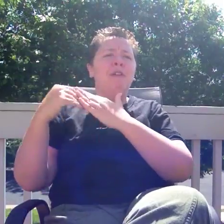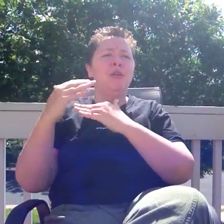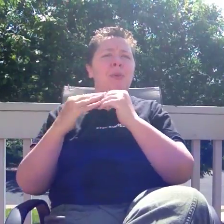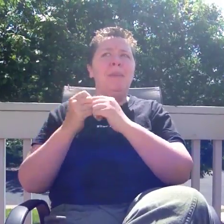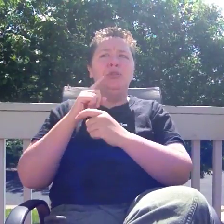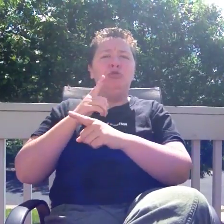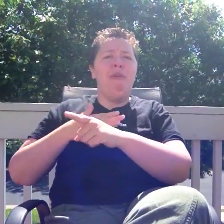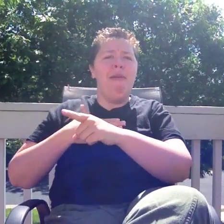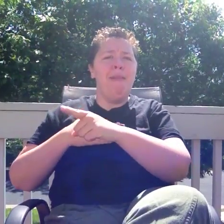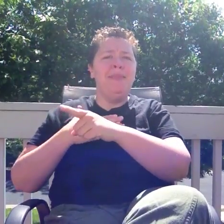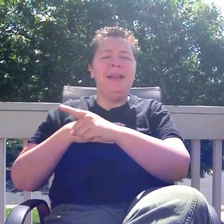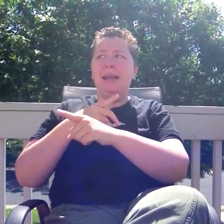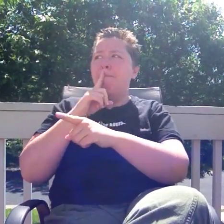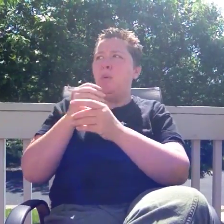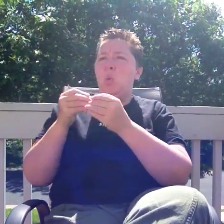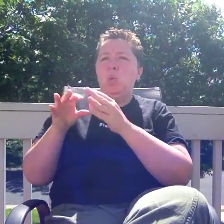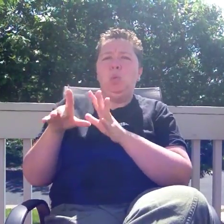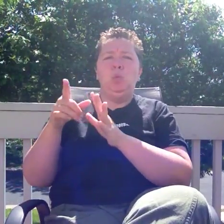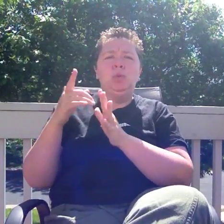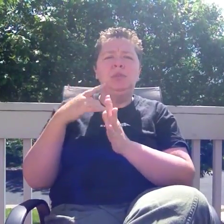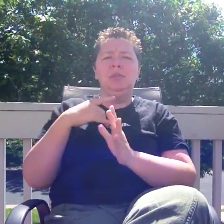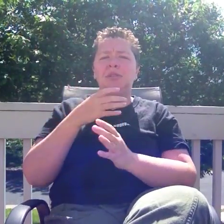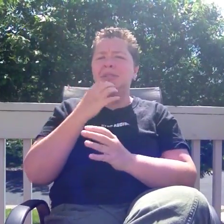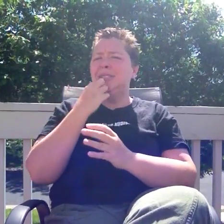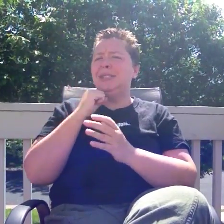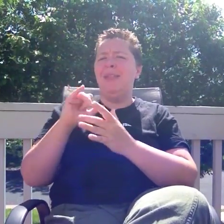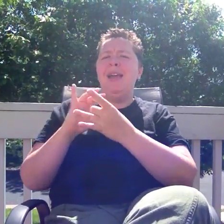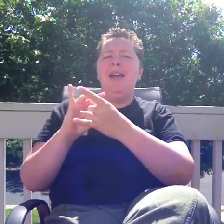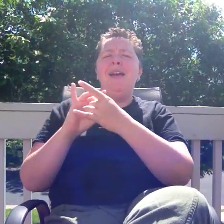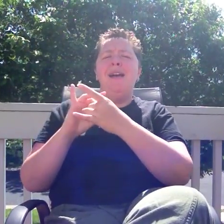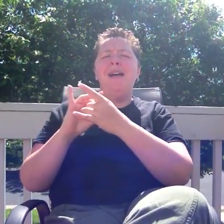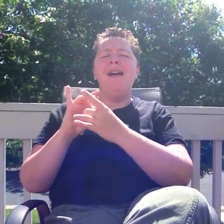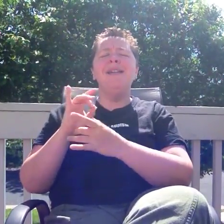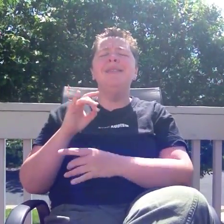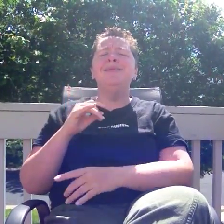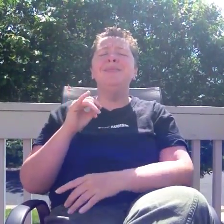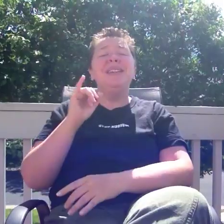people's feelings. We become afraid of losing services.